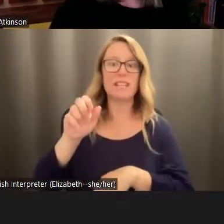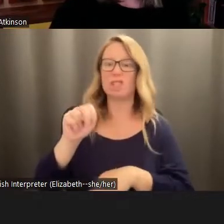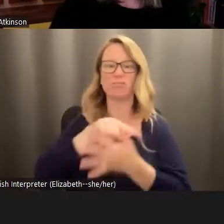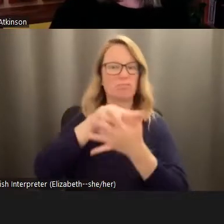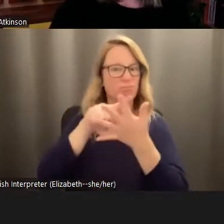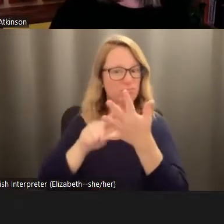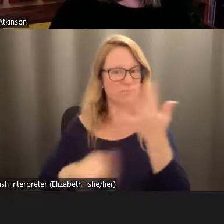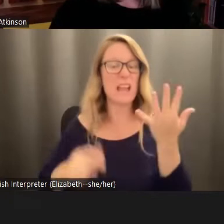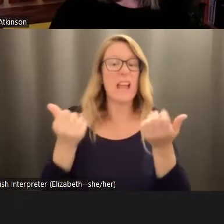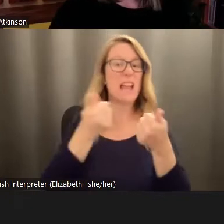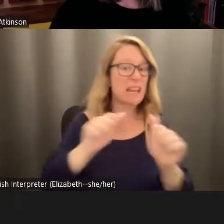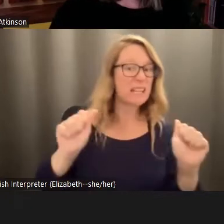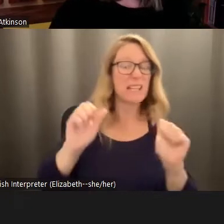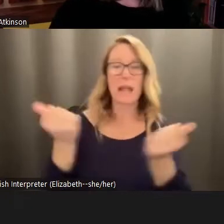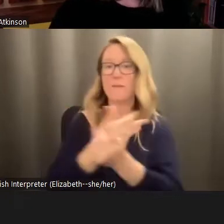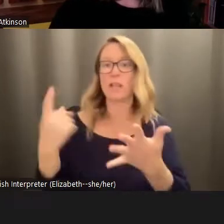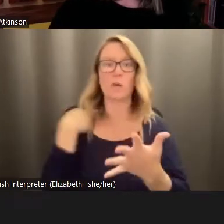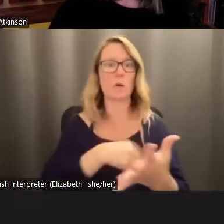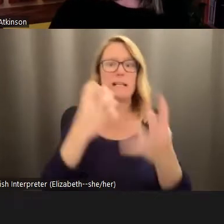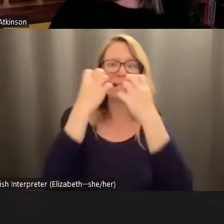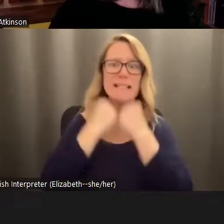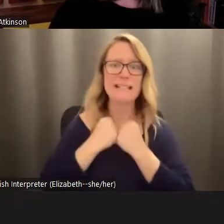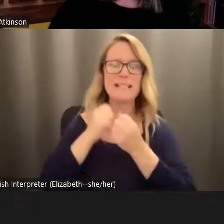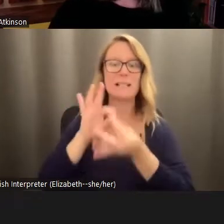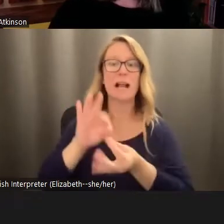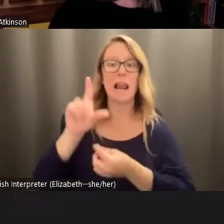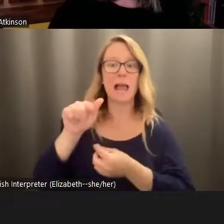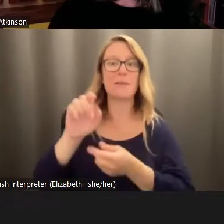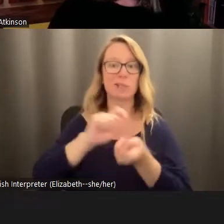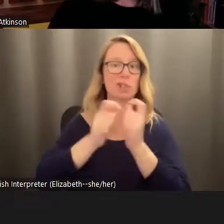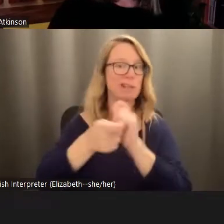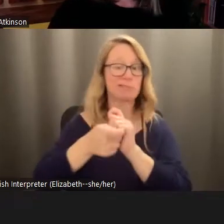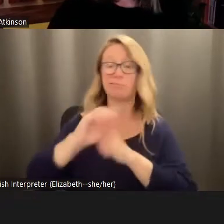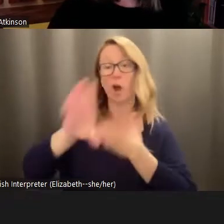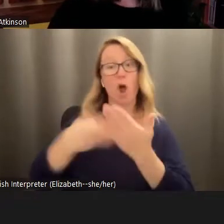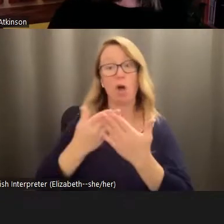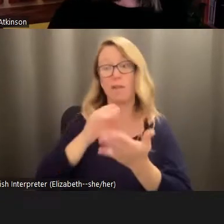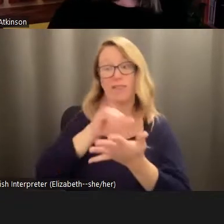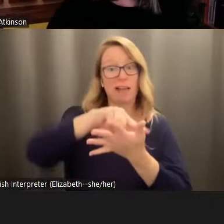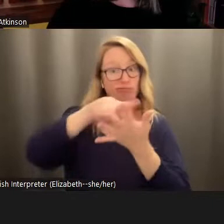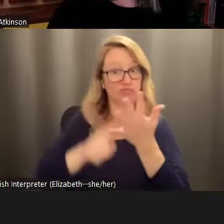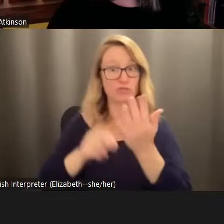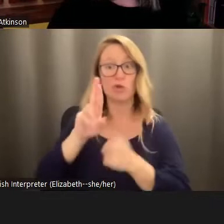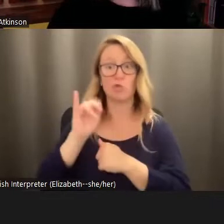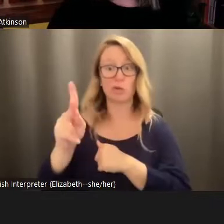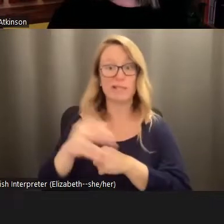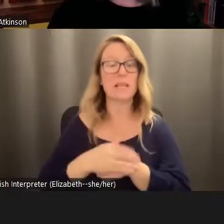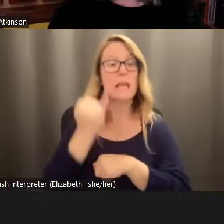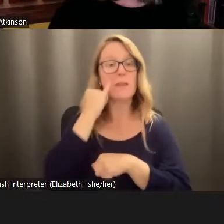everything that we care about. Climate change is putting all of that at risk. And if you follow these news headlines and